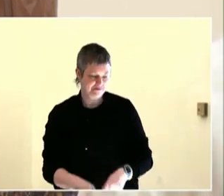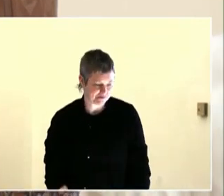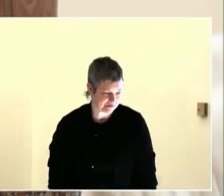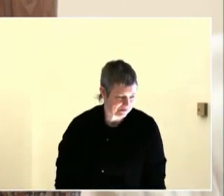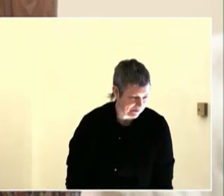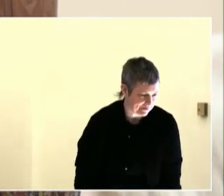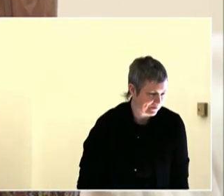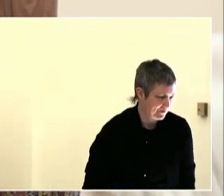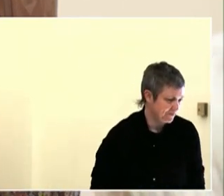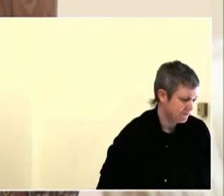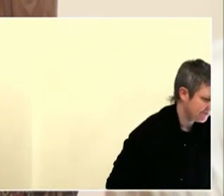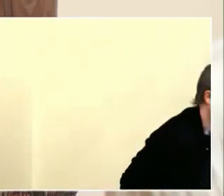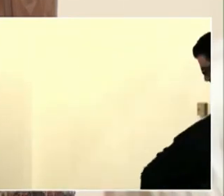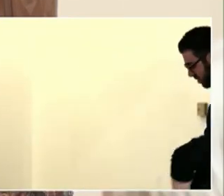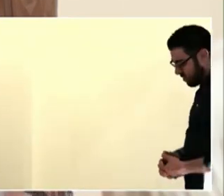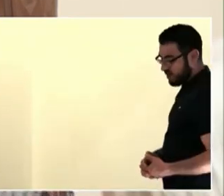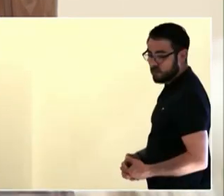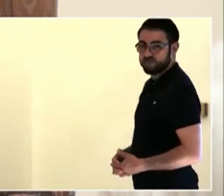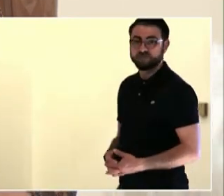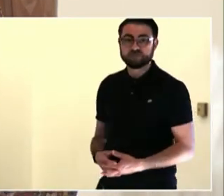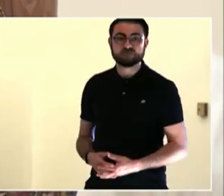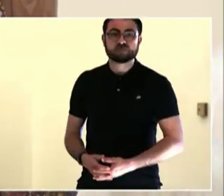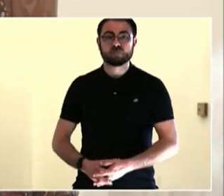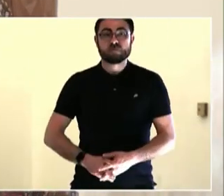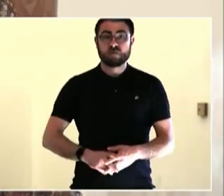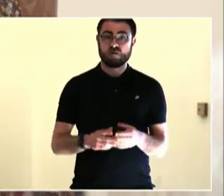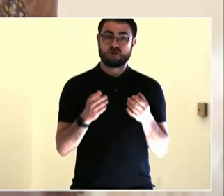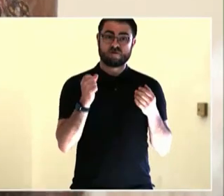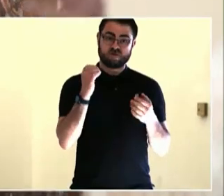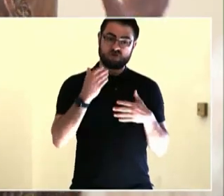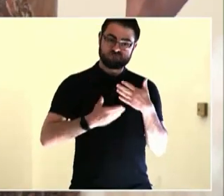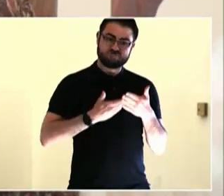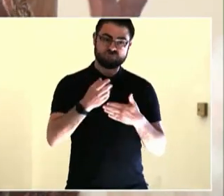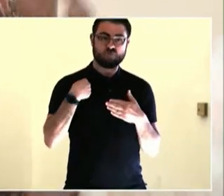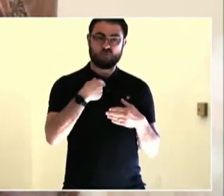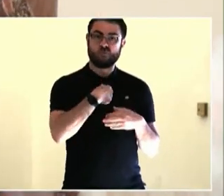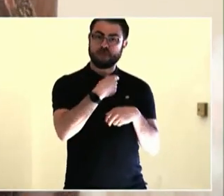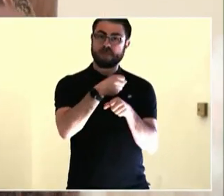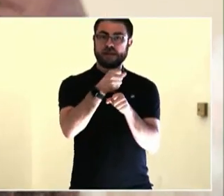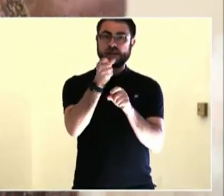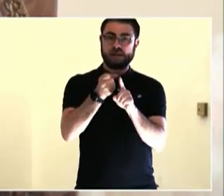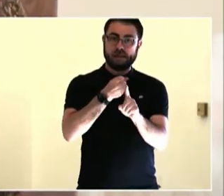because that begins that small group of committed citizens that's interested in doing something.